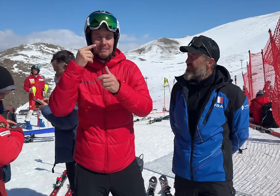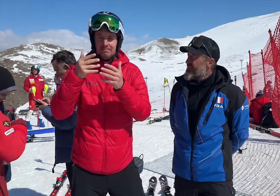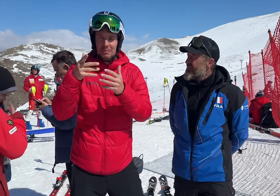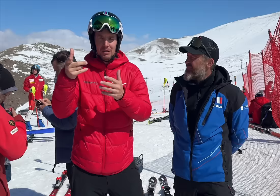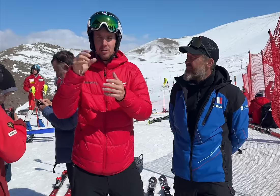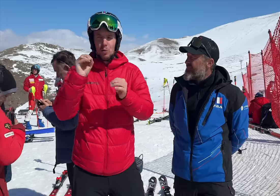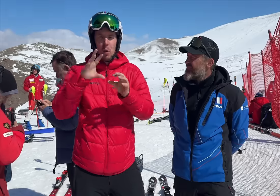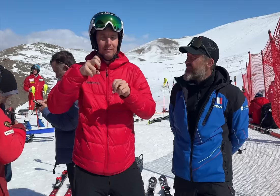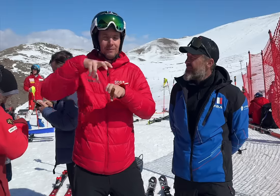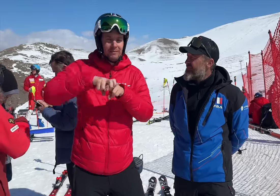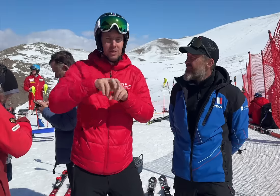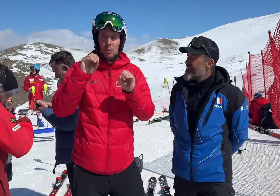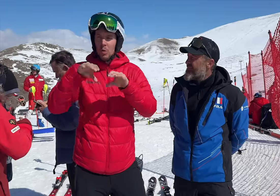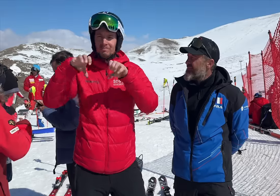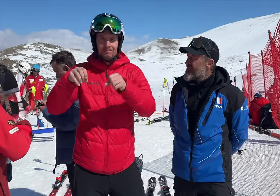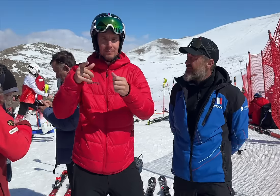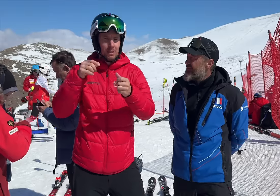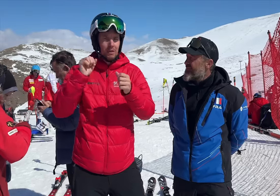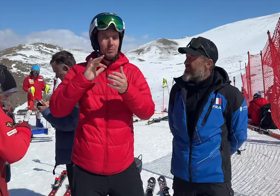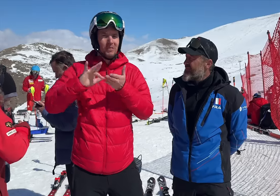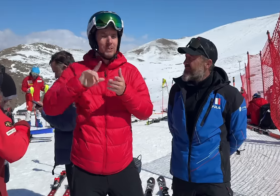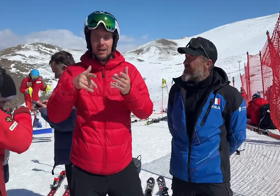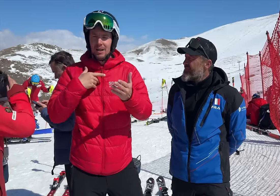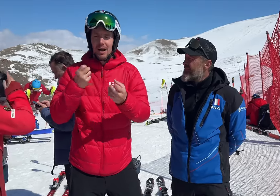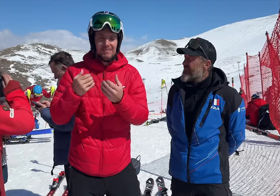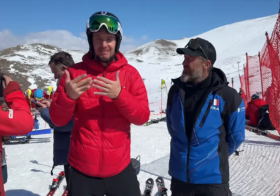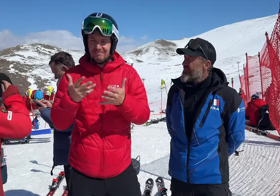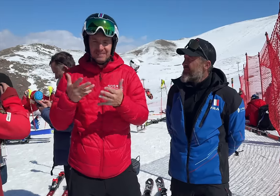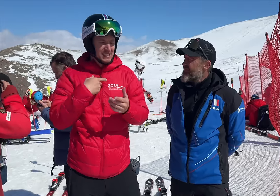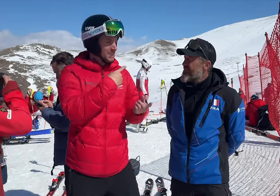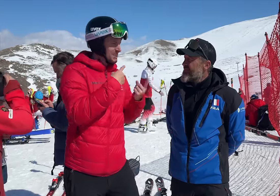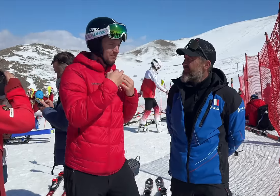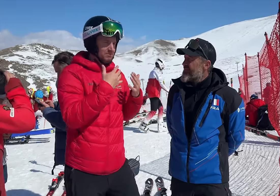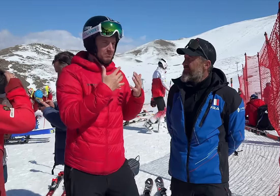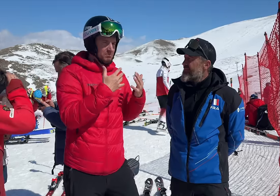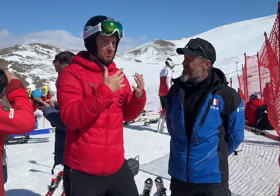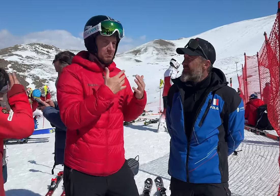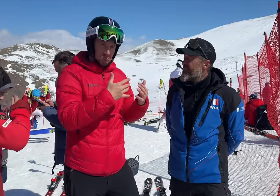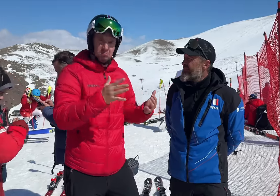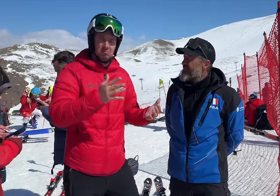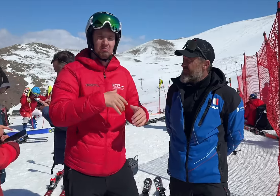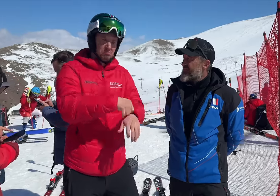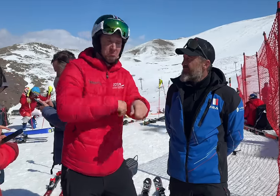a new one. It wasn't even a registered professional entity.